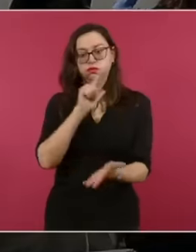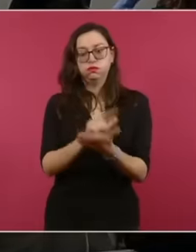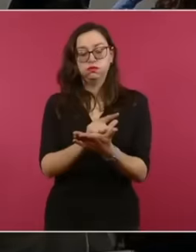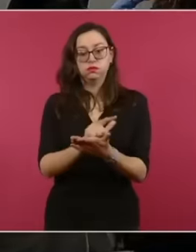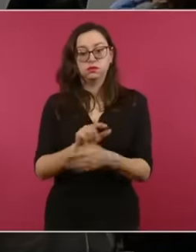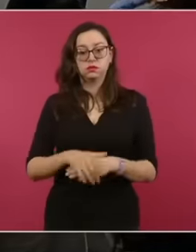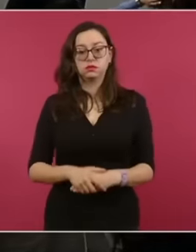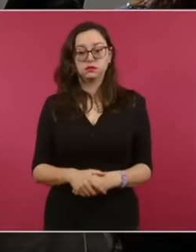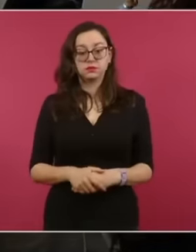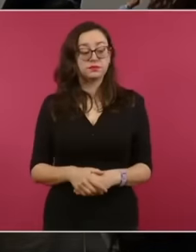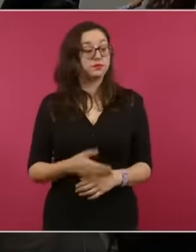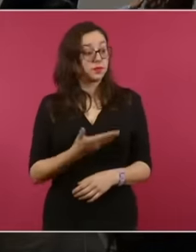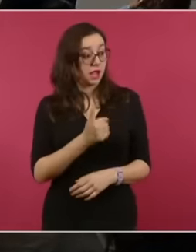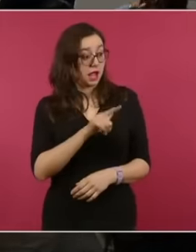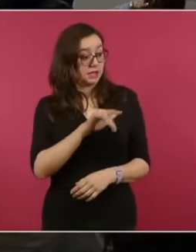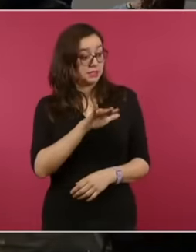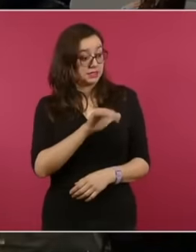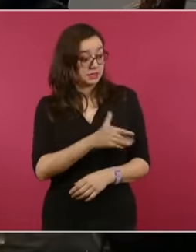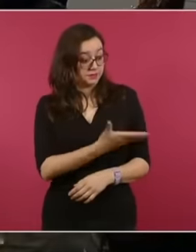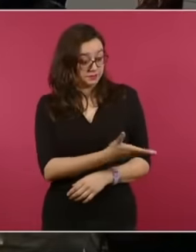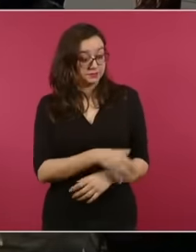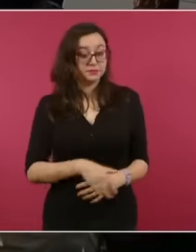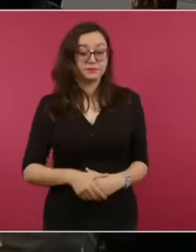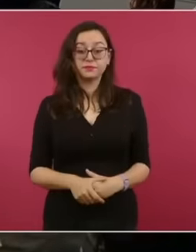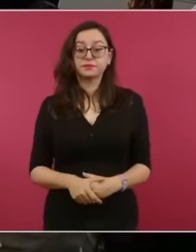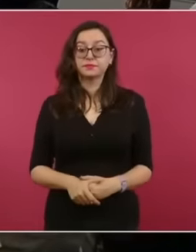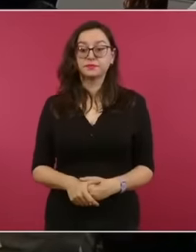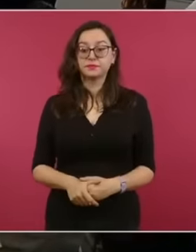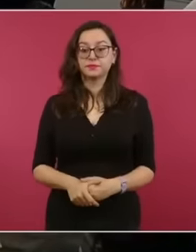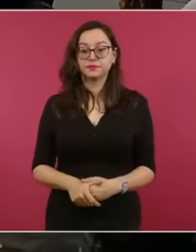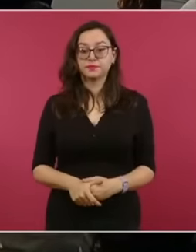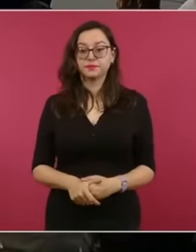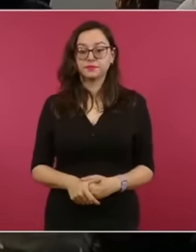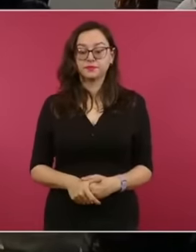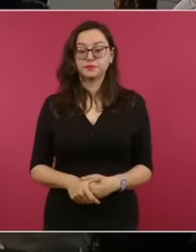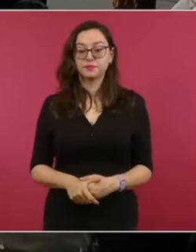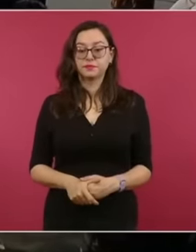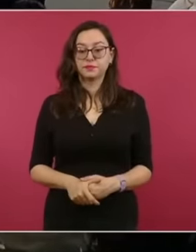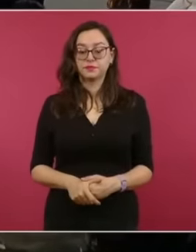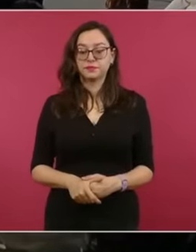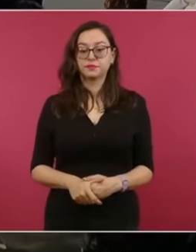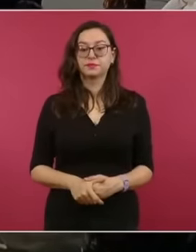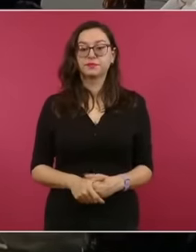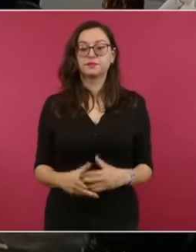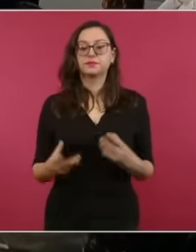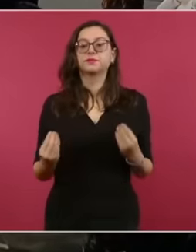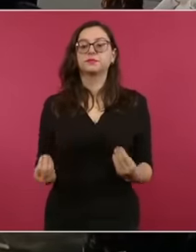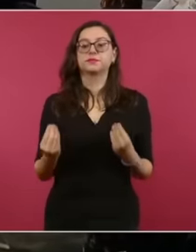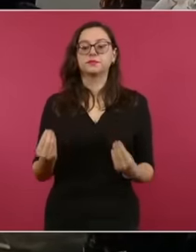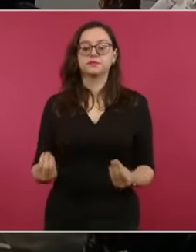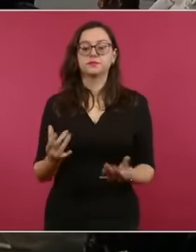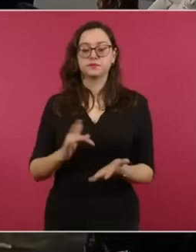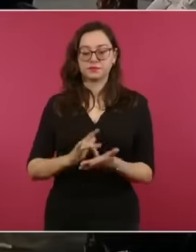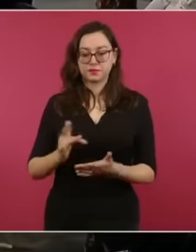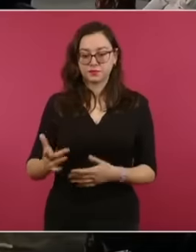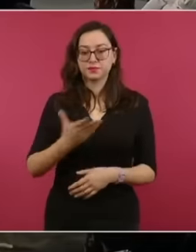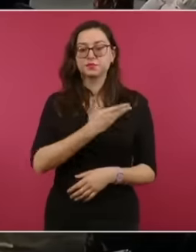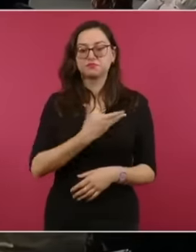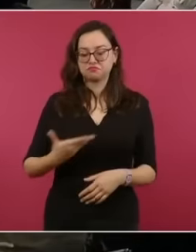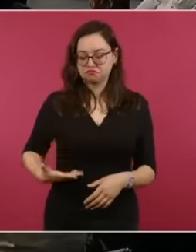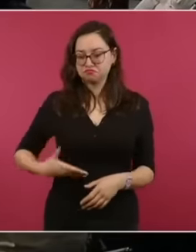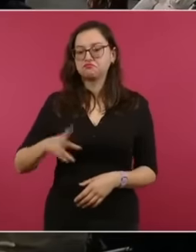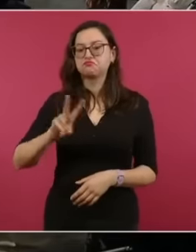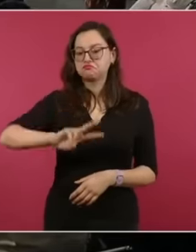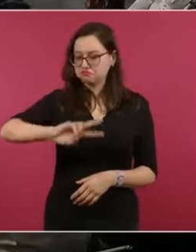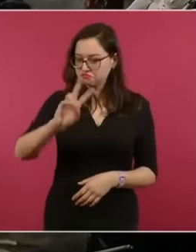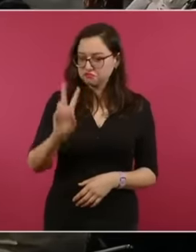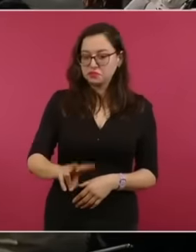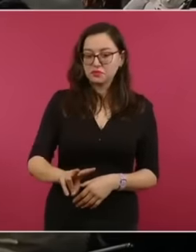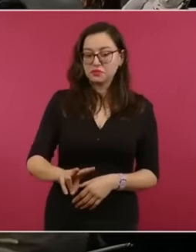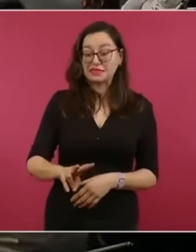you think Thank you very much thank you very much Mr. President without a doubt this The fact is that what Mexico is doing on instructions from the President is so serious